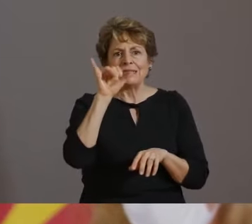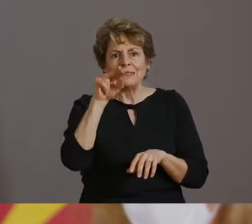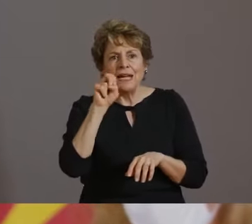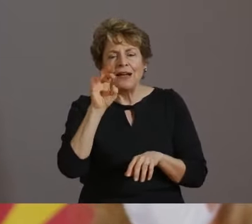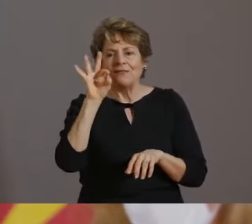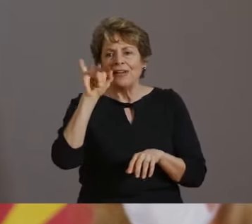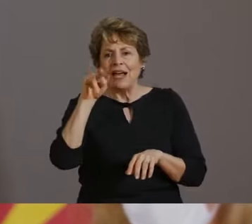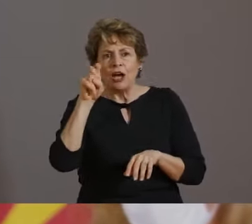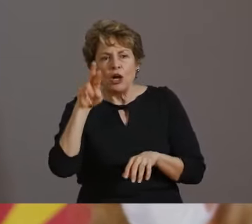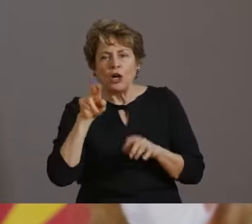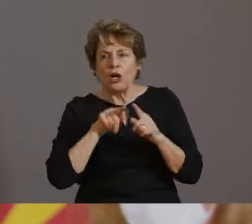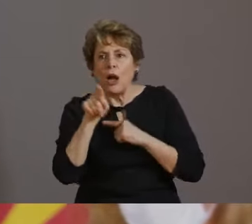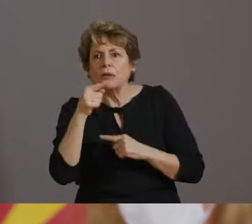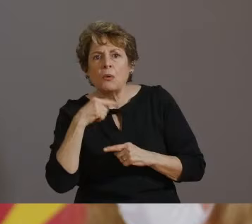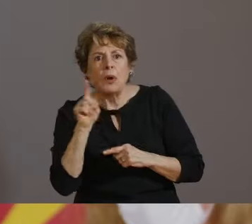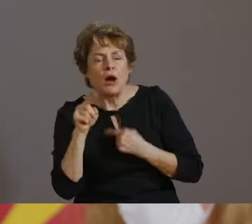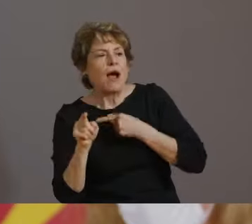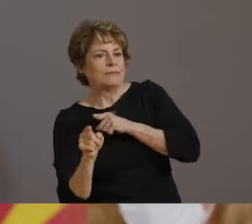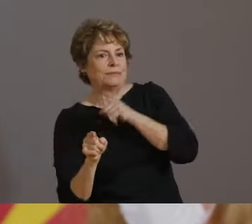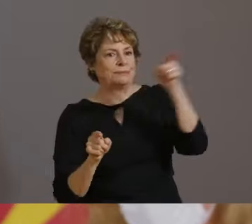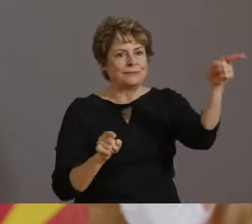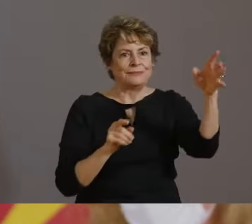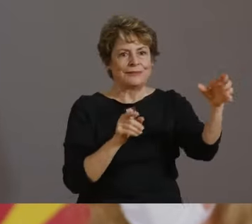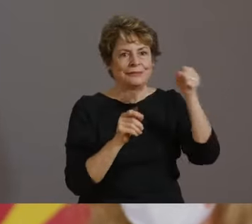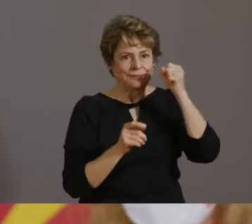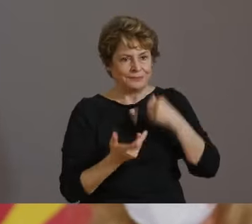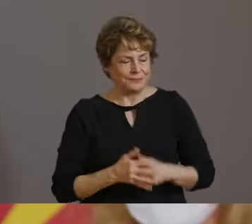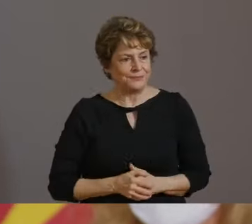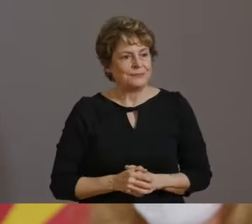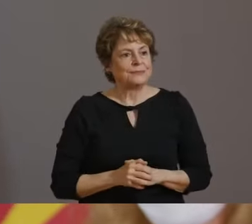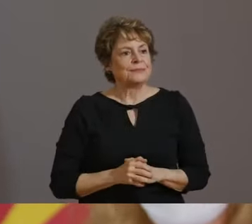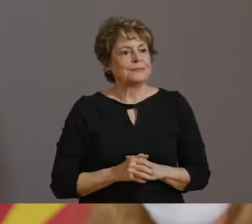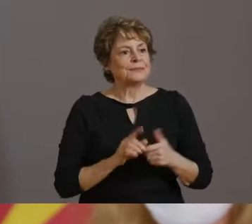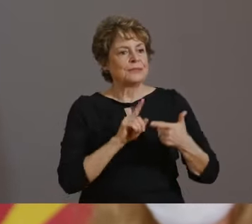OWN FLU VACCINE CLINICS ONSITE.